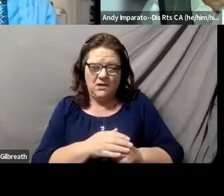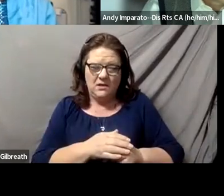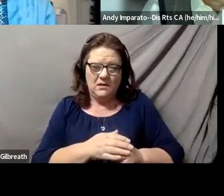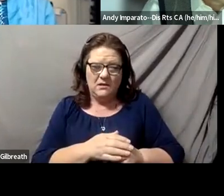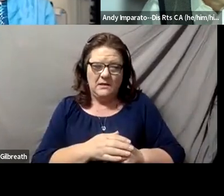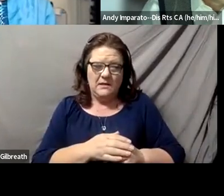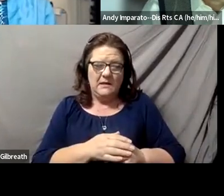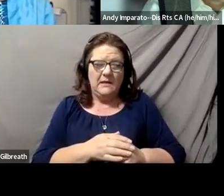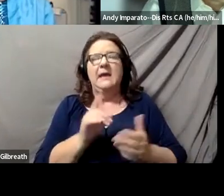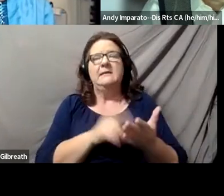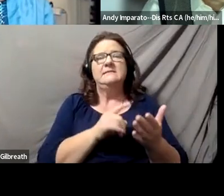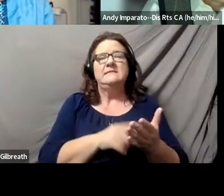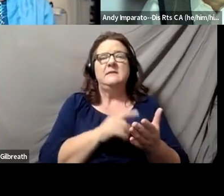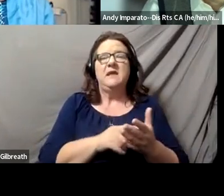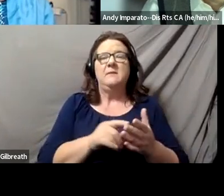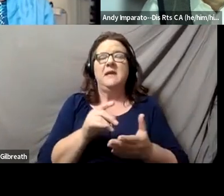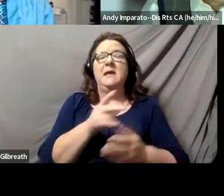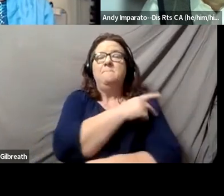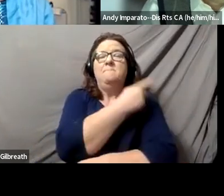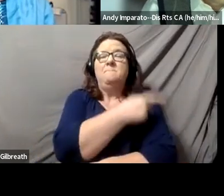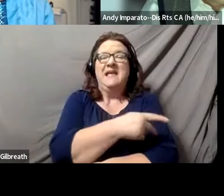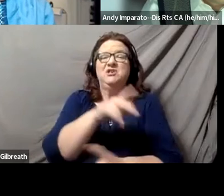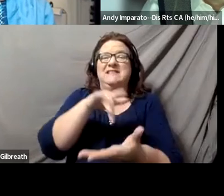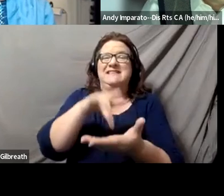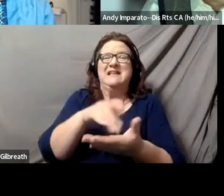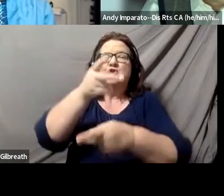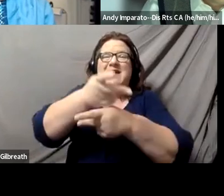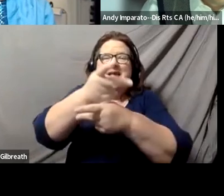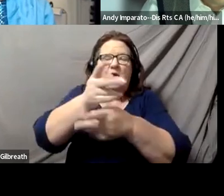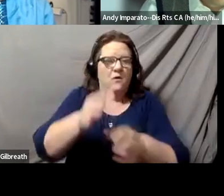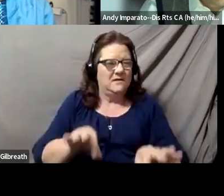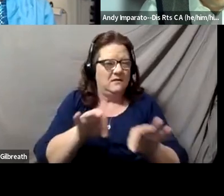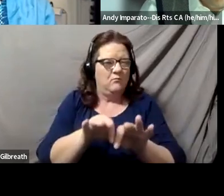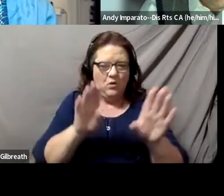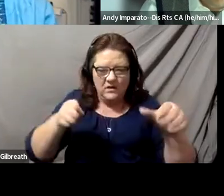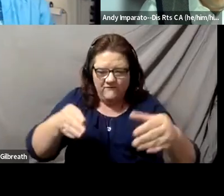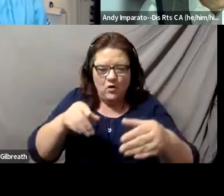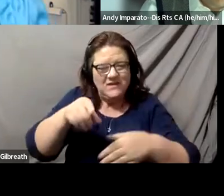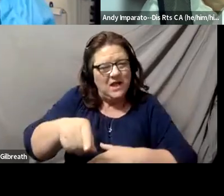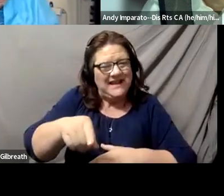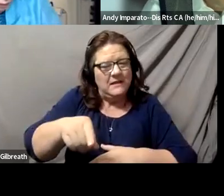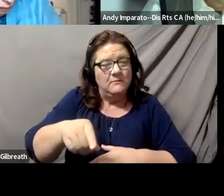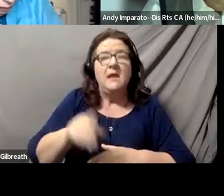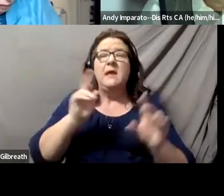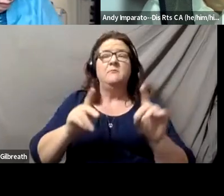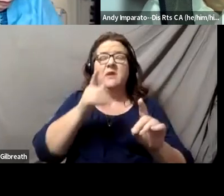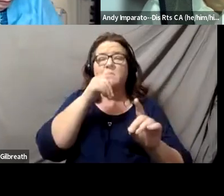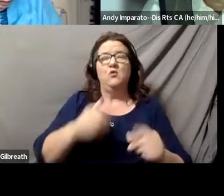sometimes people call that patient-centered, and that people who have lived experience with chronic health conditions